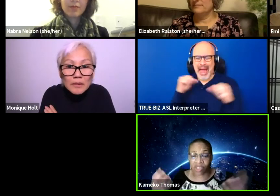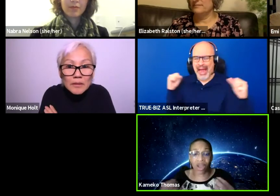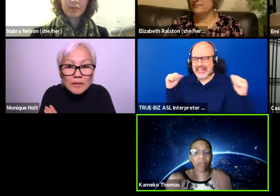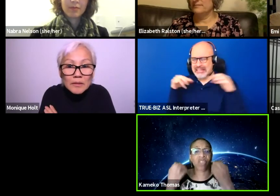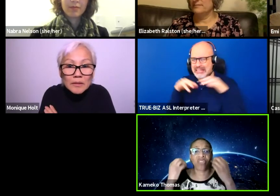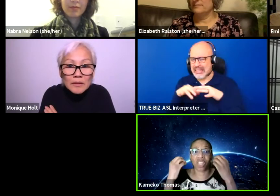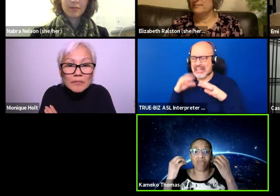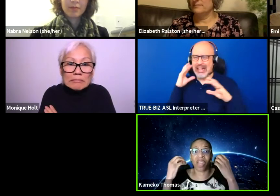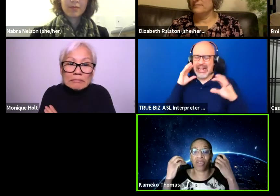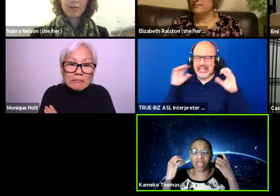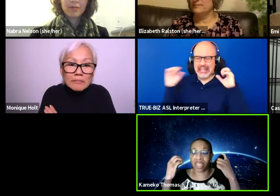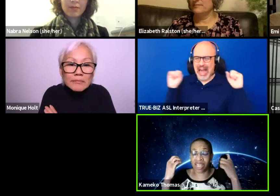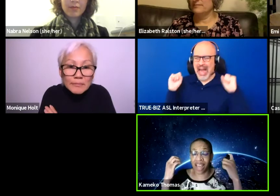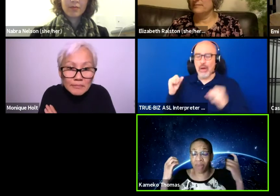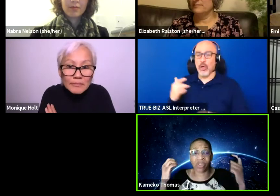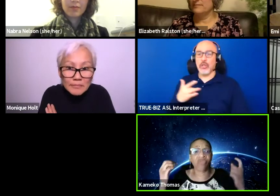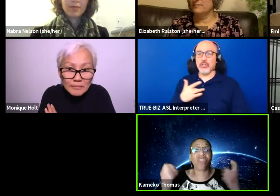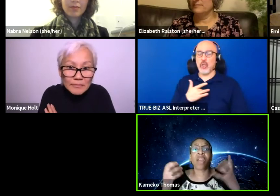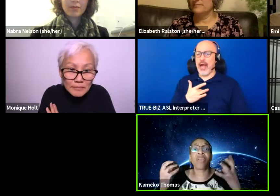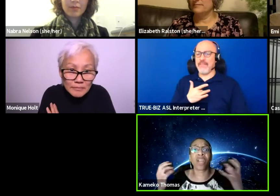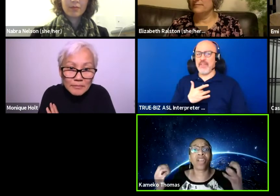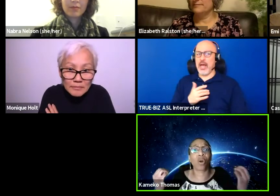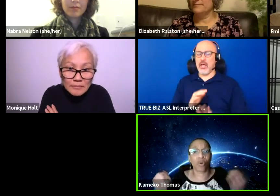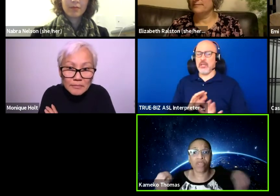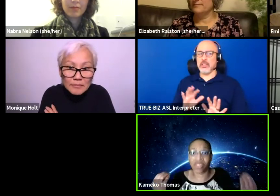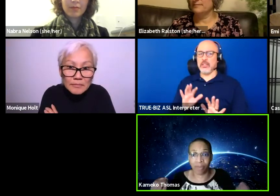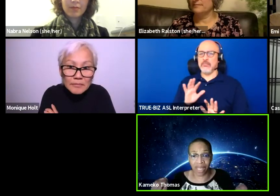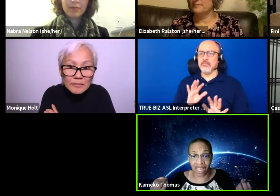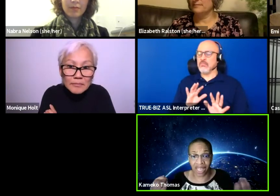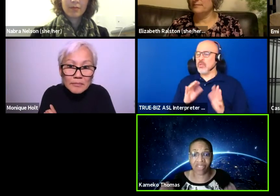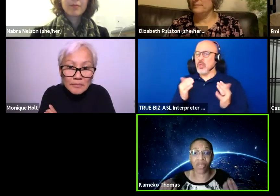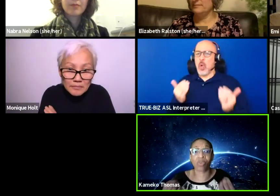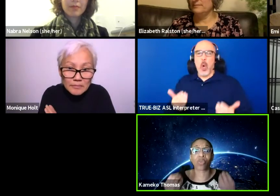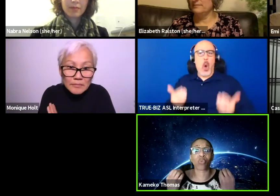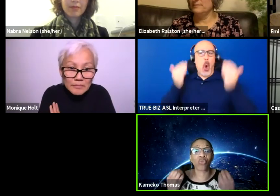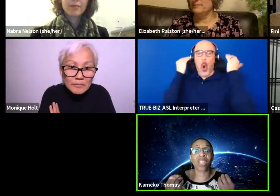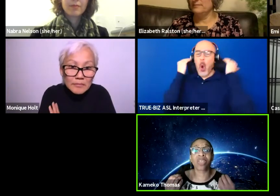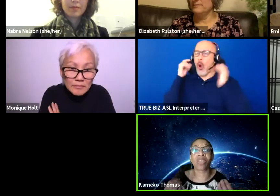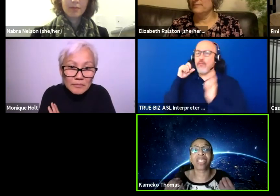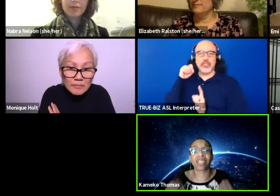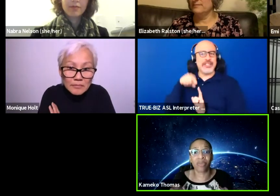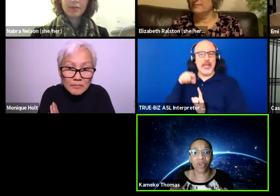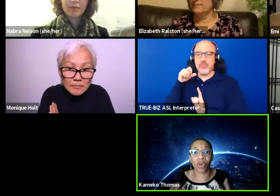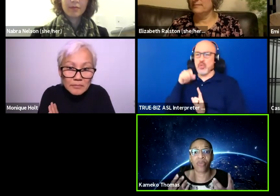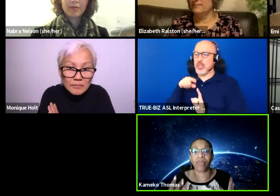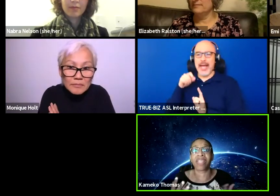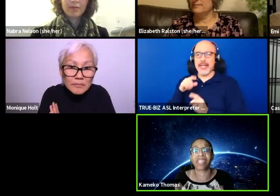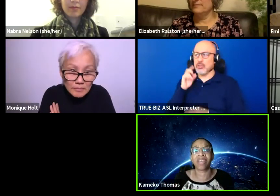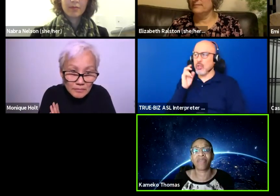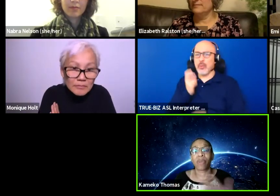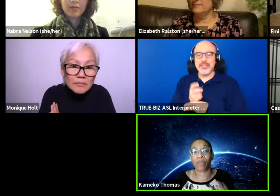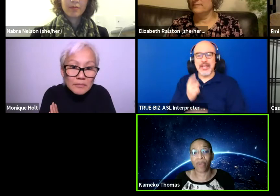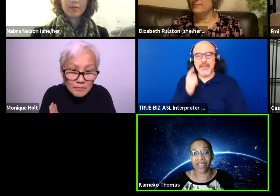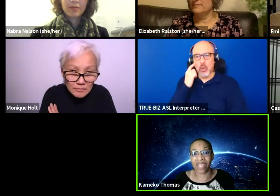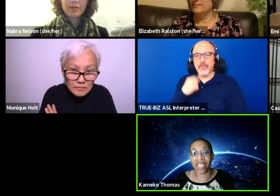so I was feeling very, I was very, very overstimulated, so it was really, really difficult for me to even be present